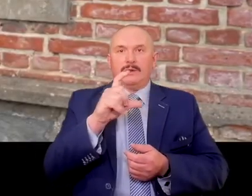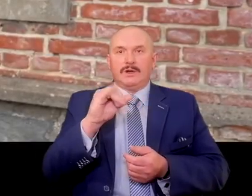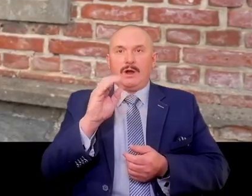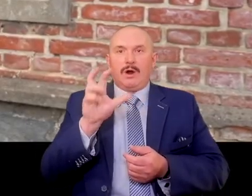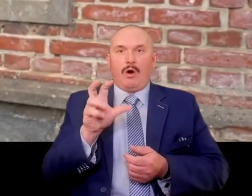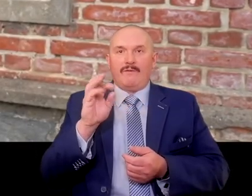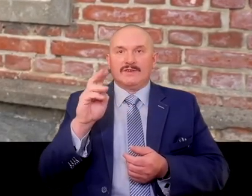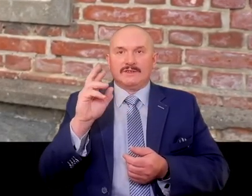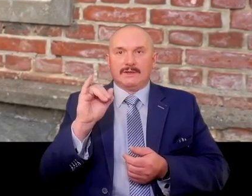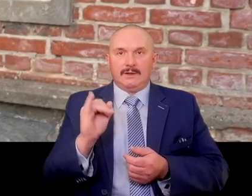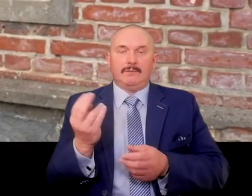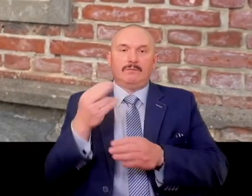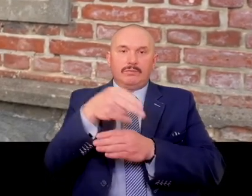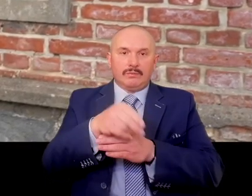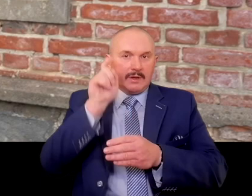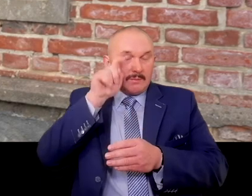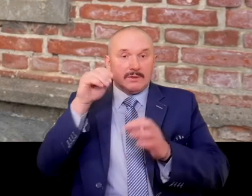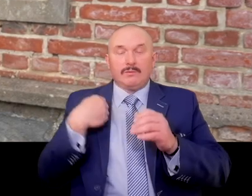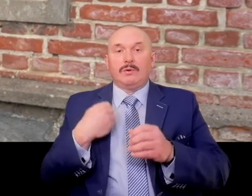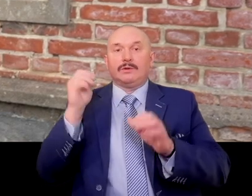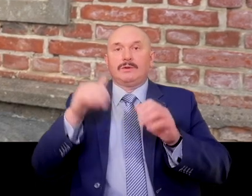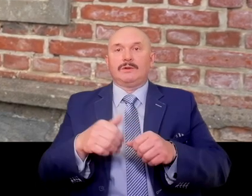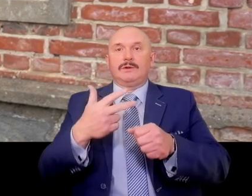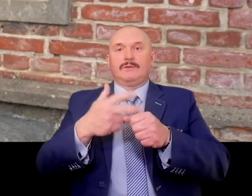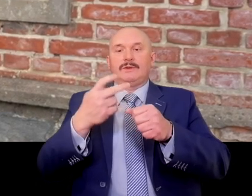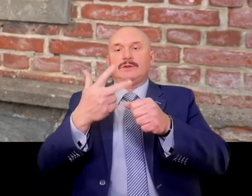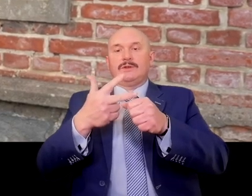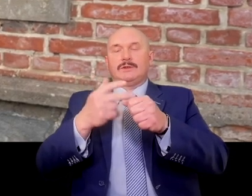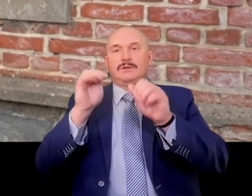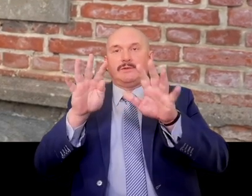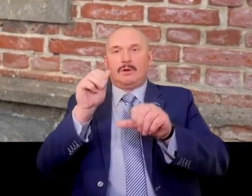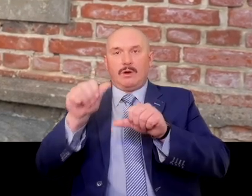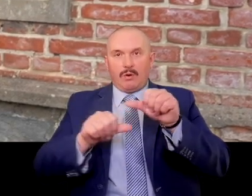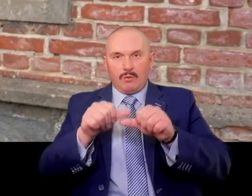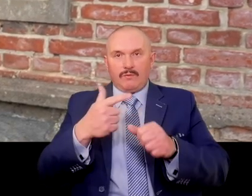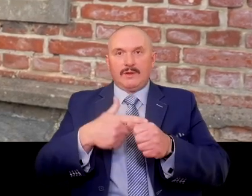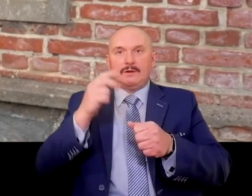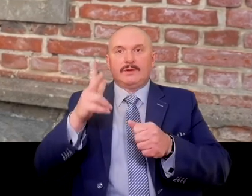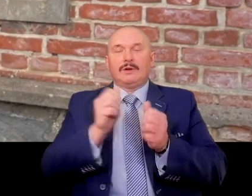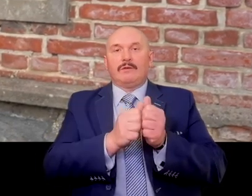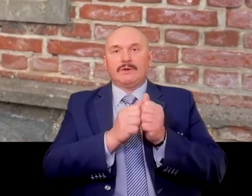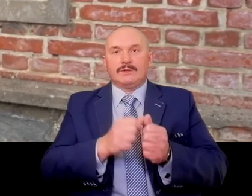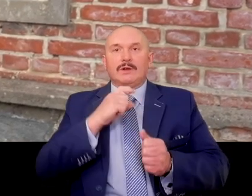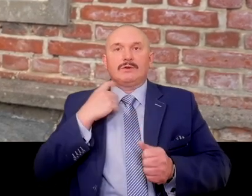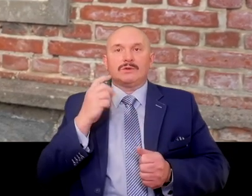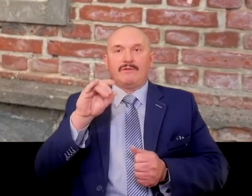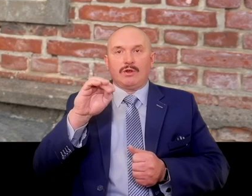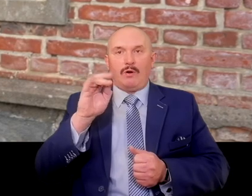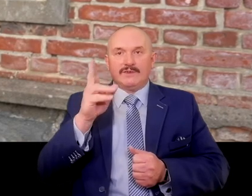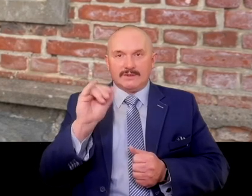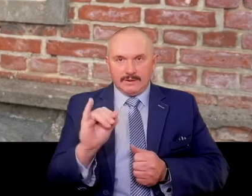After the German army entered the area in 1939, priest Witkowski was arrested on 23 September.